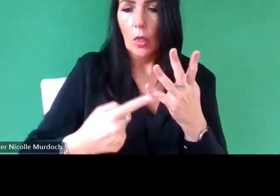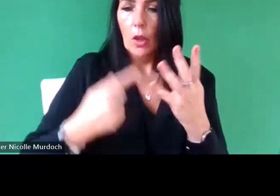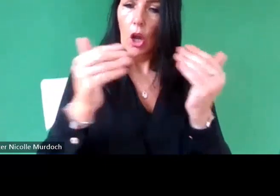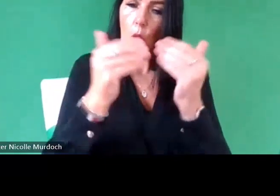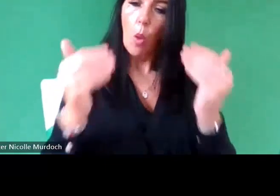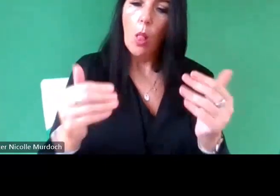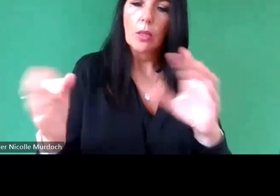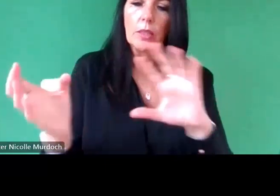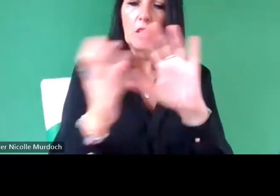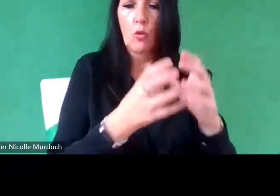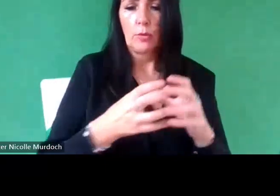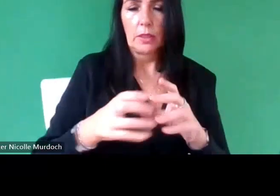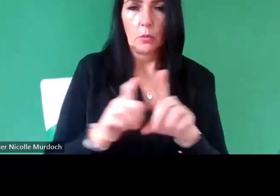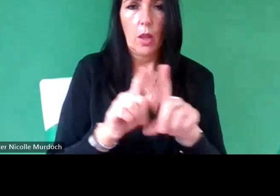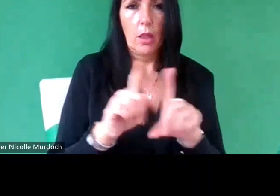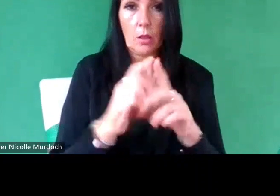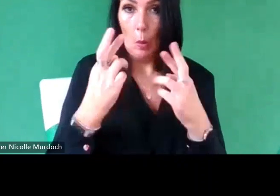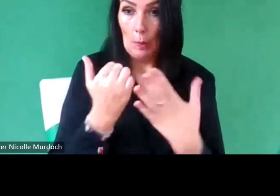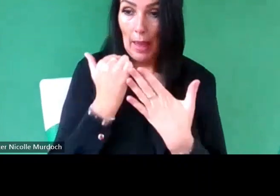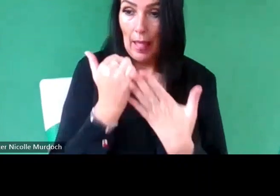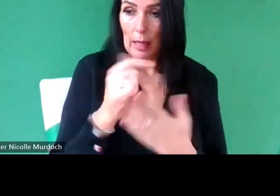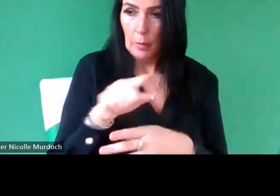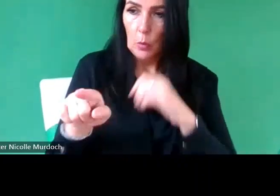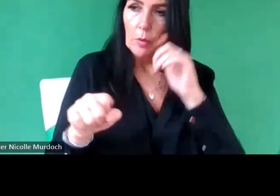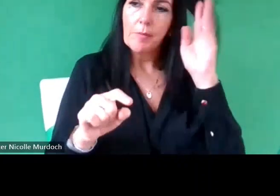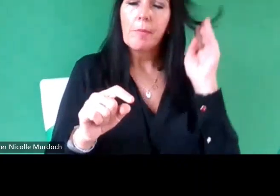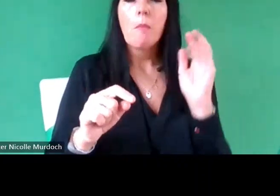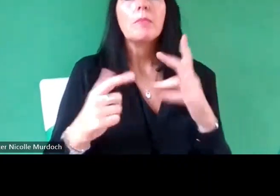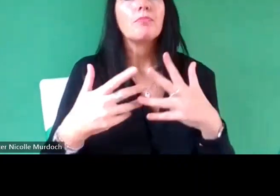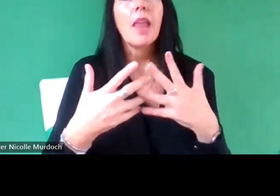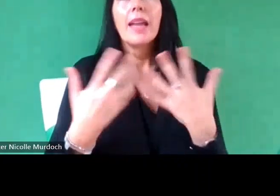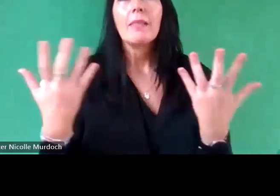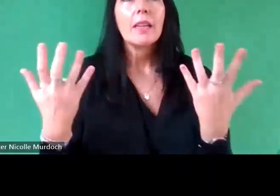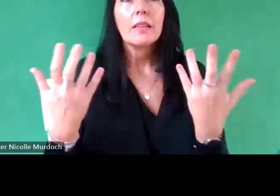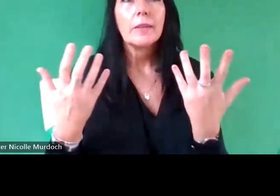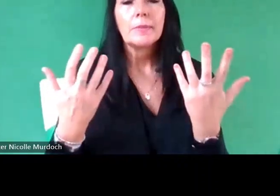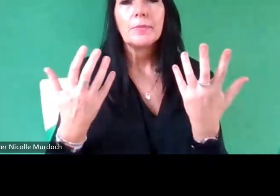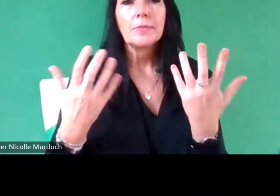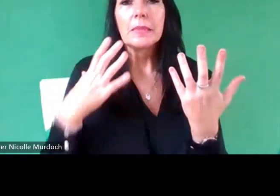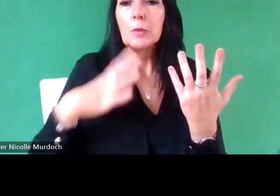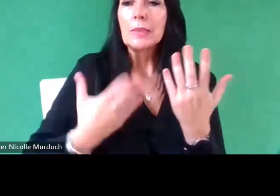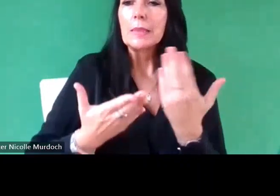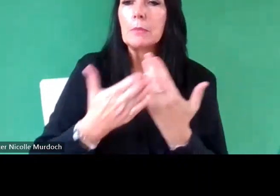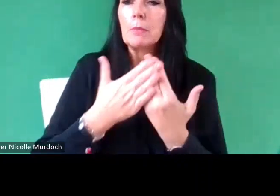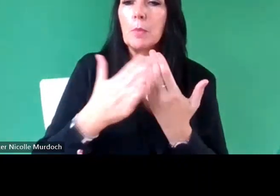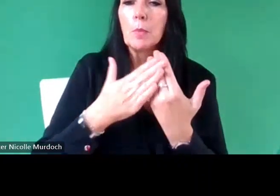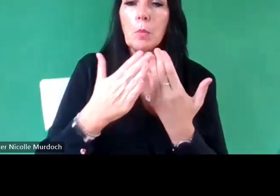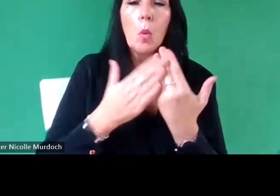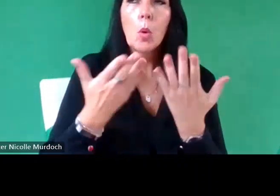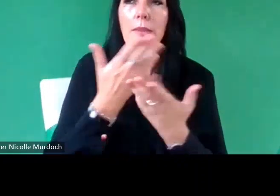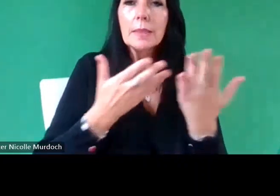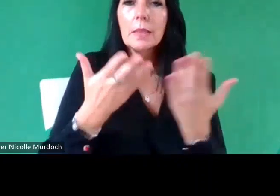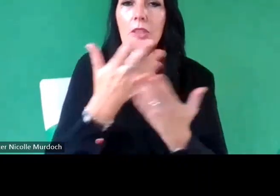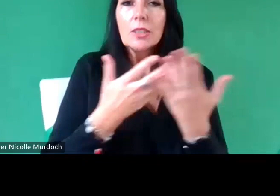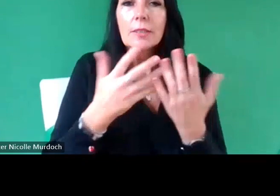too so I hope that helps but if anything's needed in terms of more discussion after please feel free